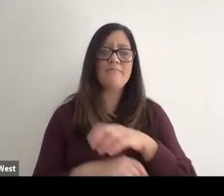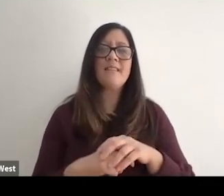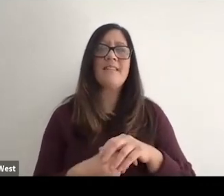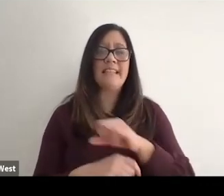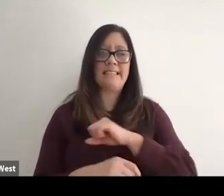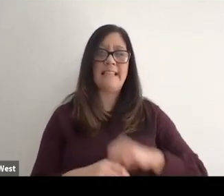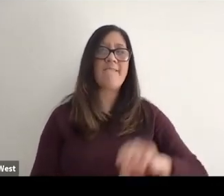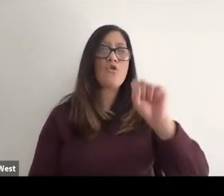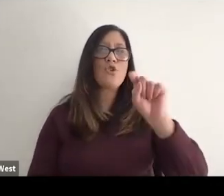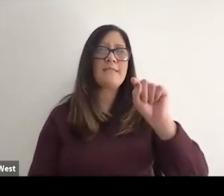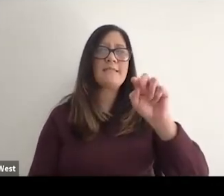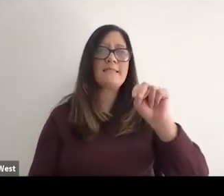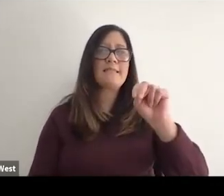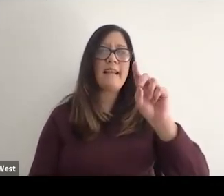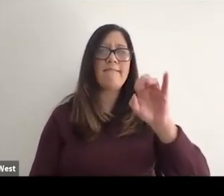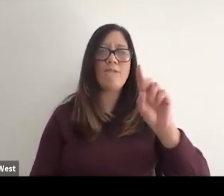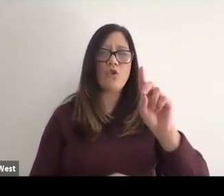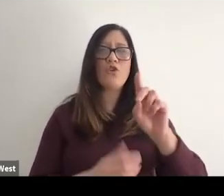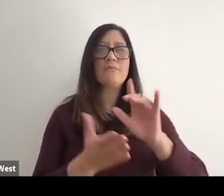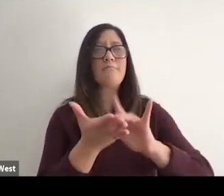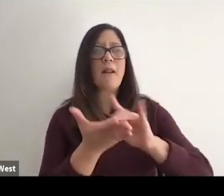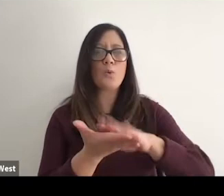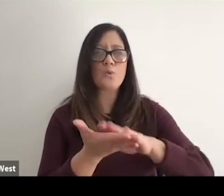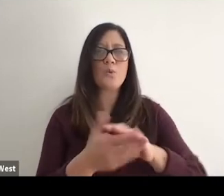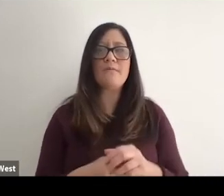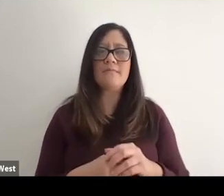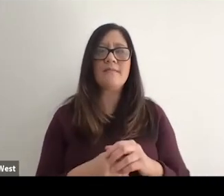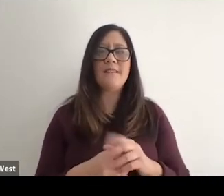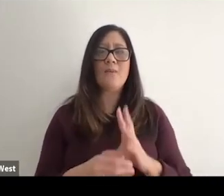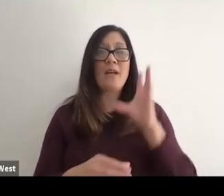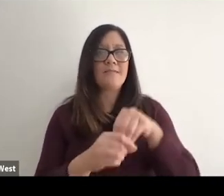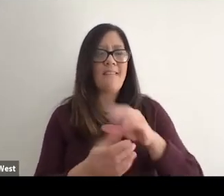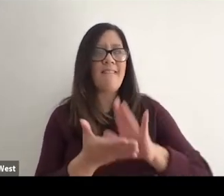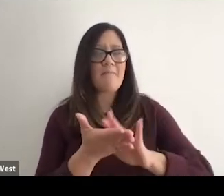and while I was in my medical training, that was also really the peak of my athletic career,